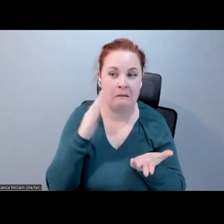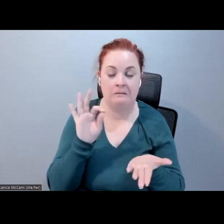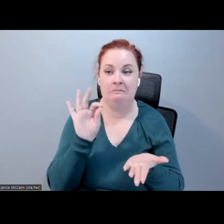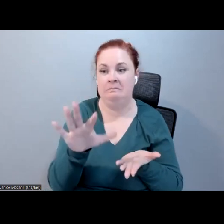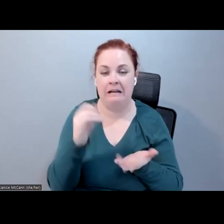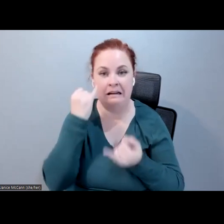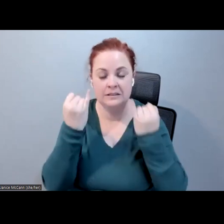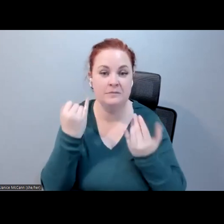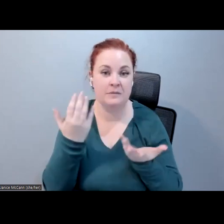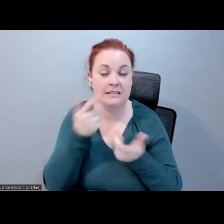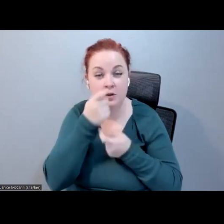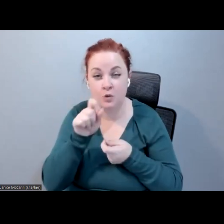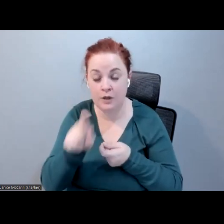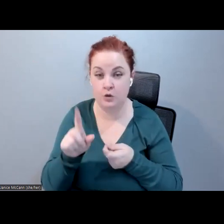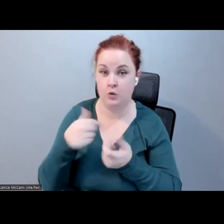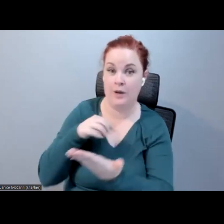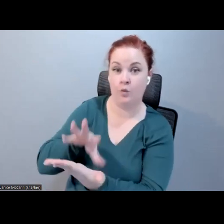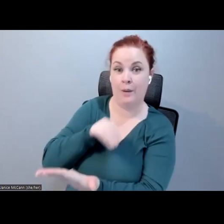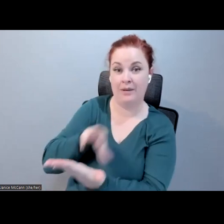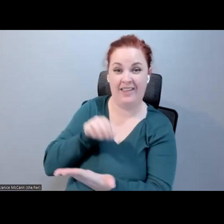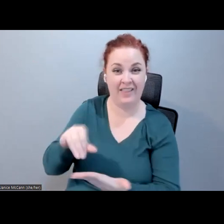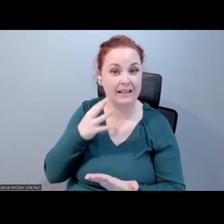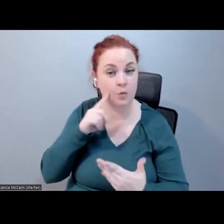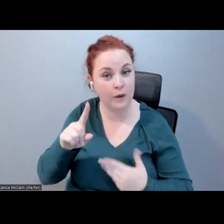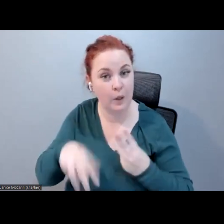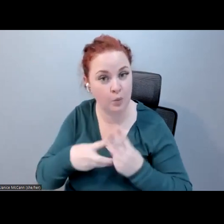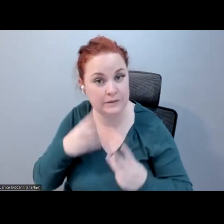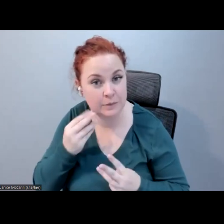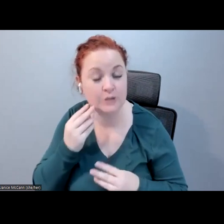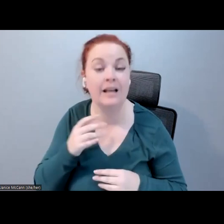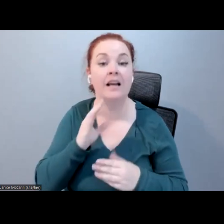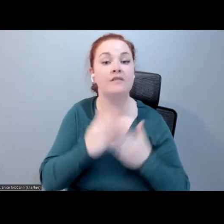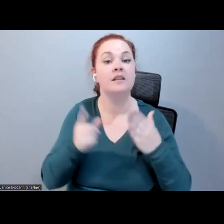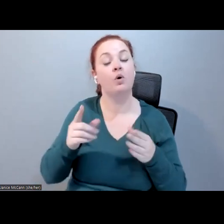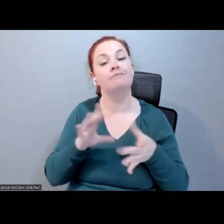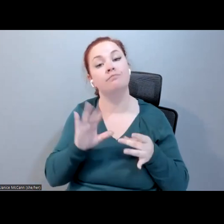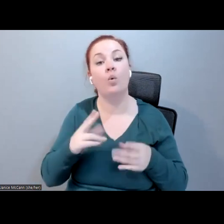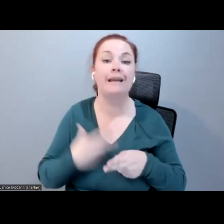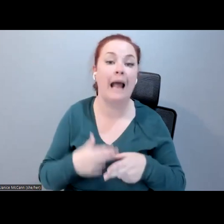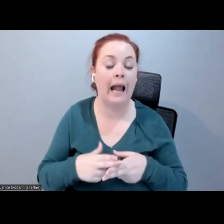question, do we replicate that? Of summons is your name or something you're interested in, does it flash the caption that